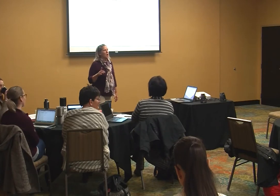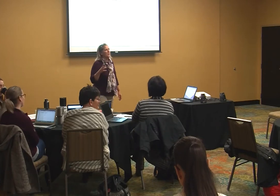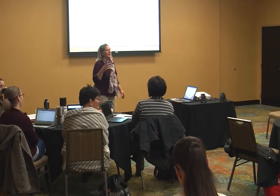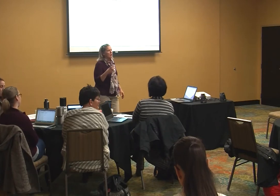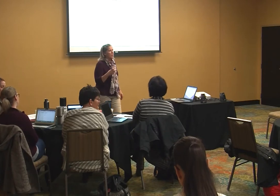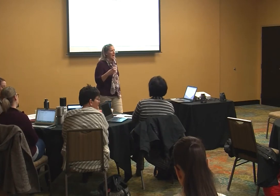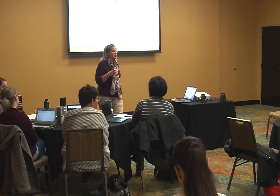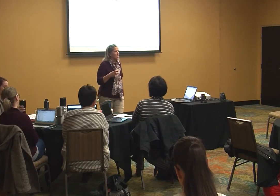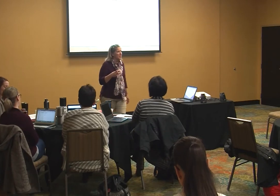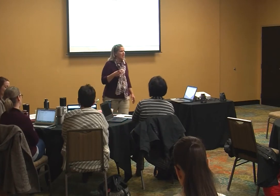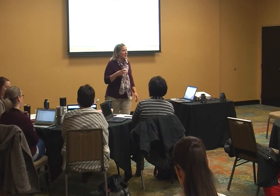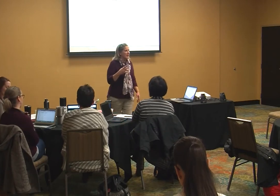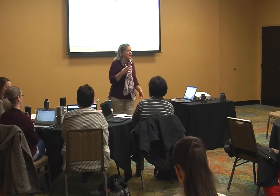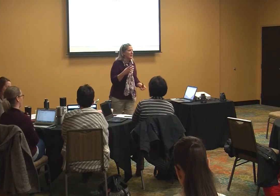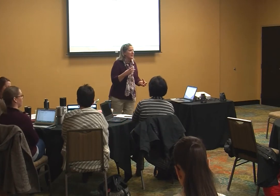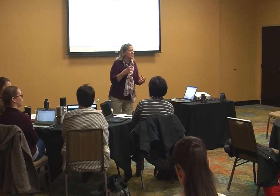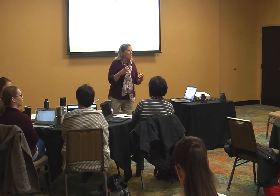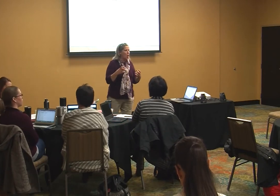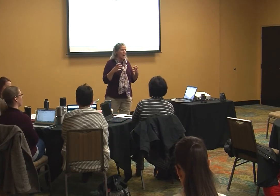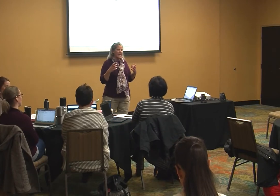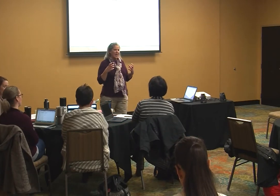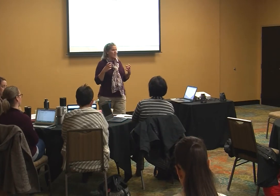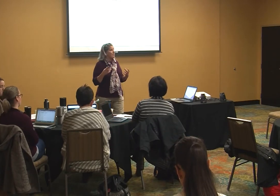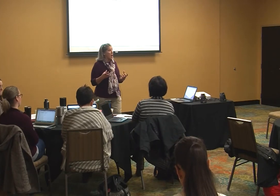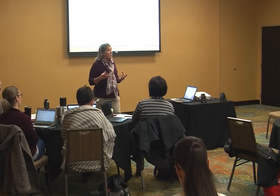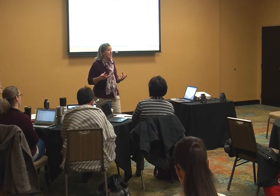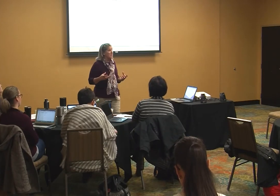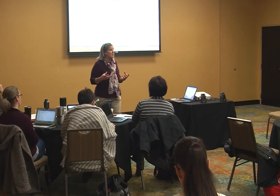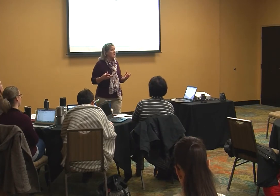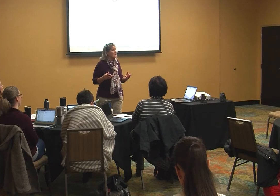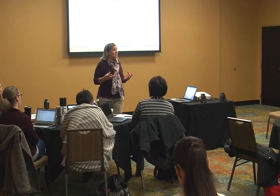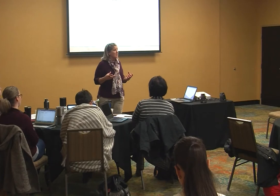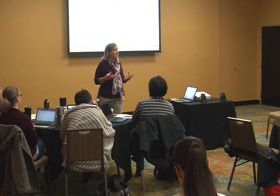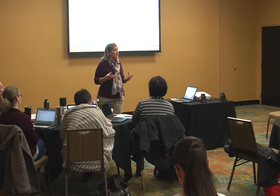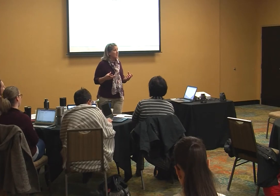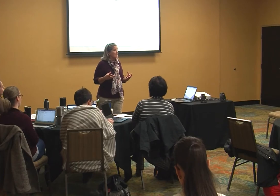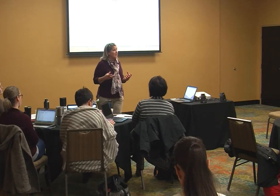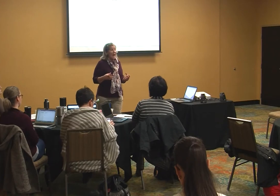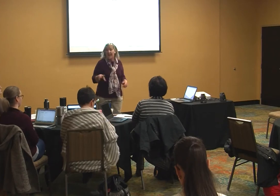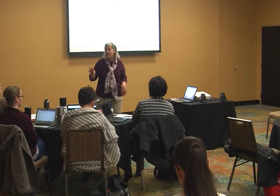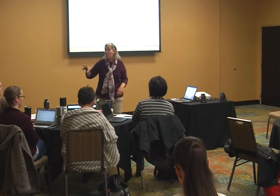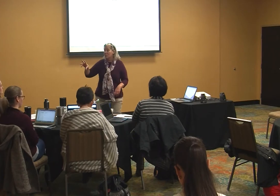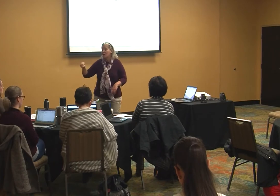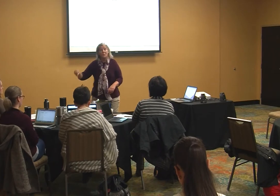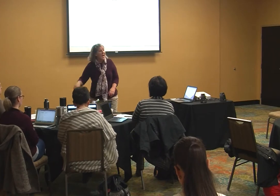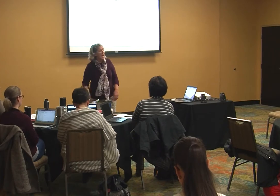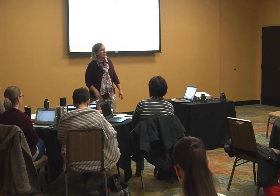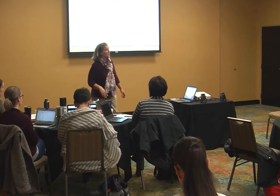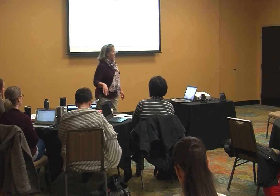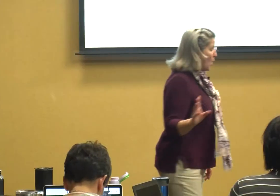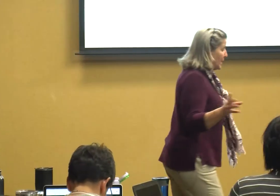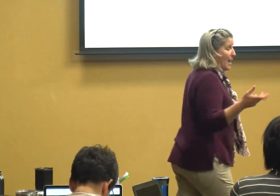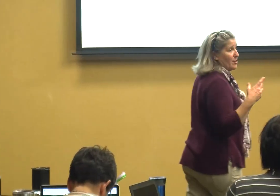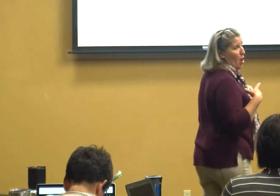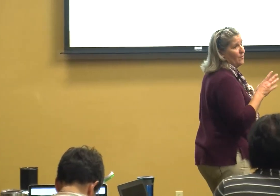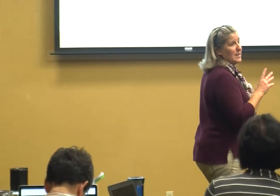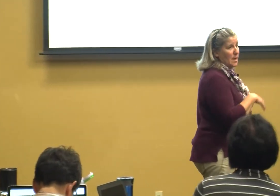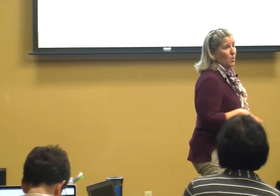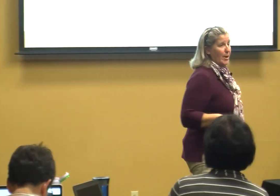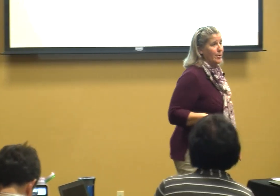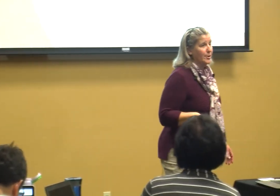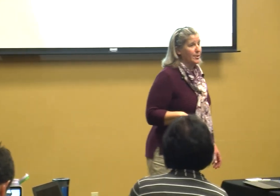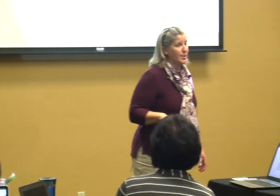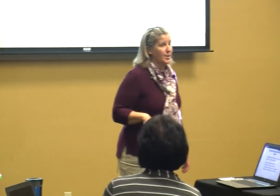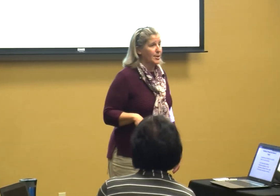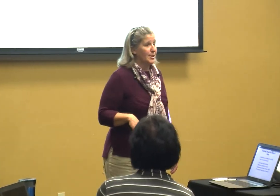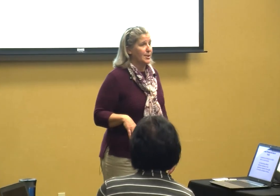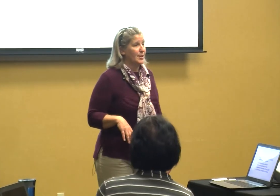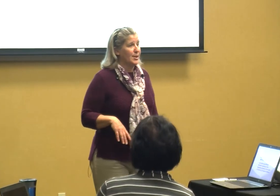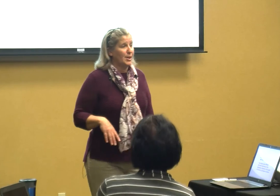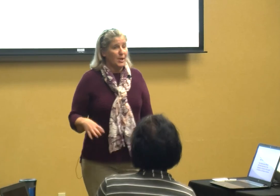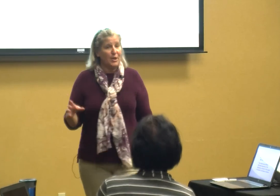the interaction it depends on the moment I don't do that and then go and have coffee somewhere you